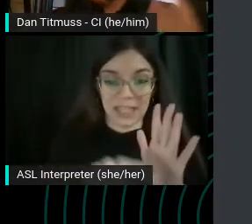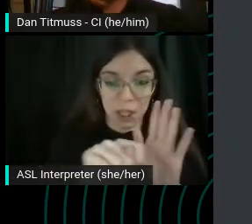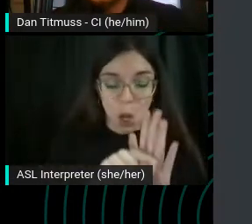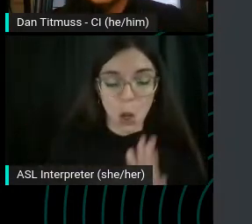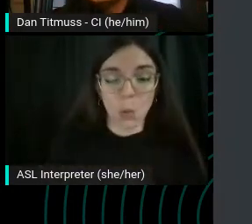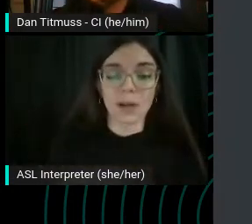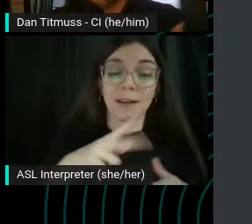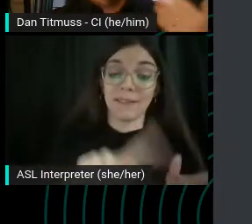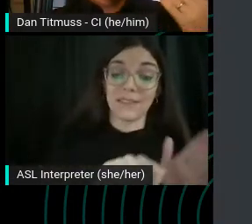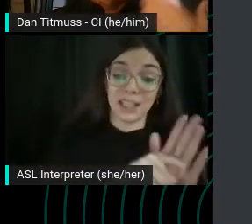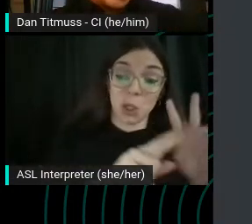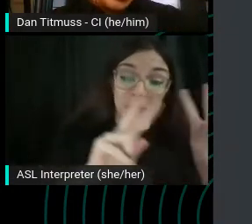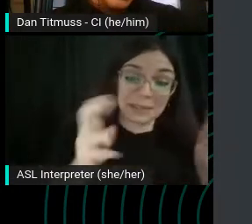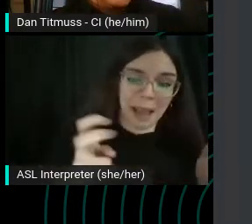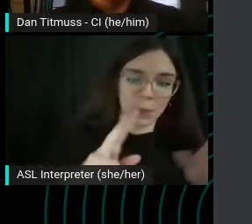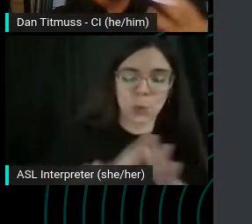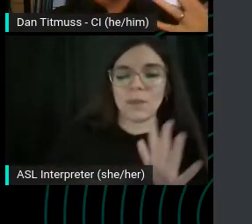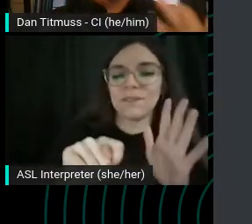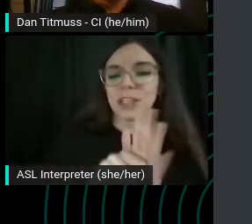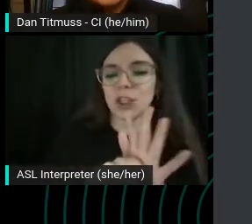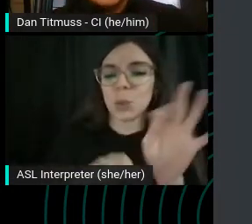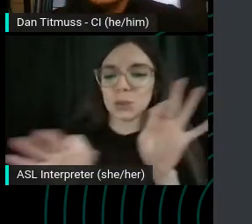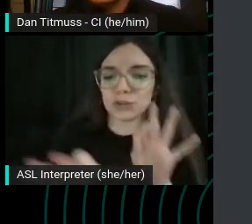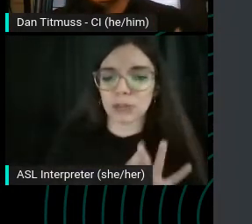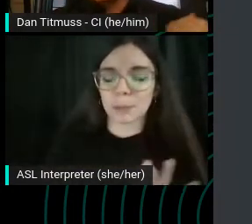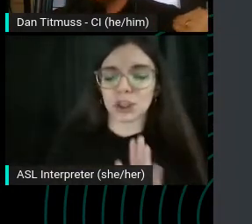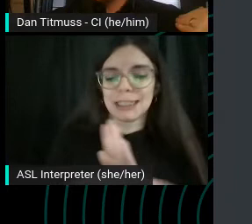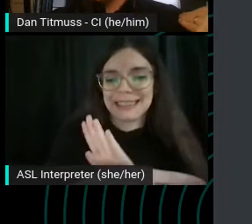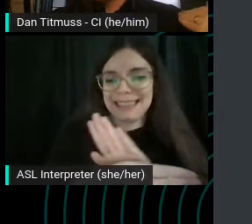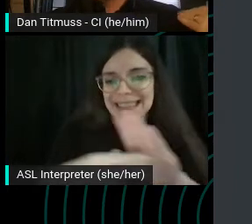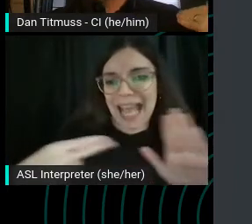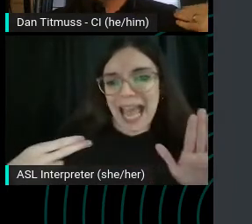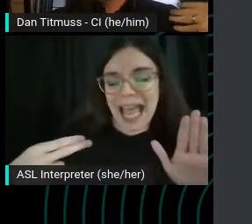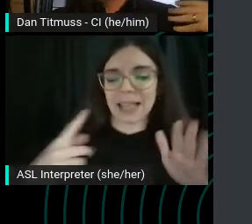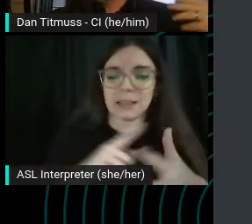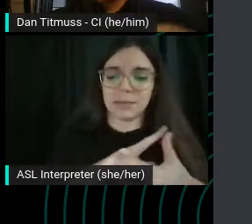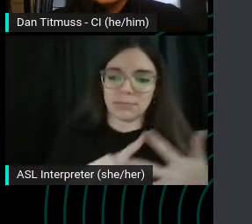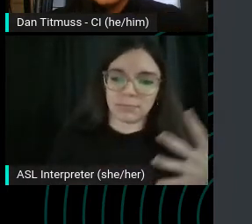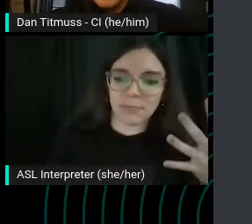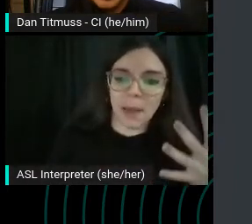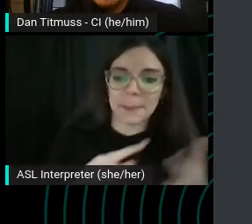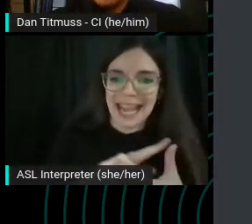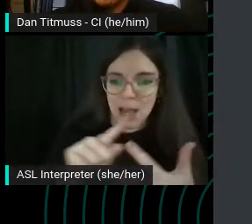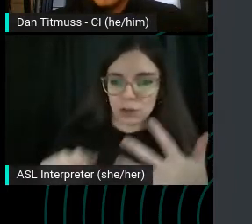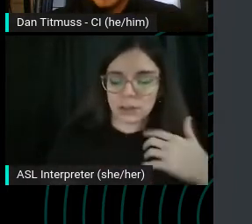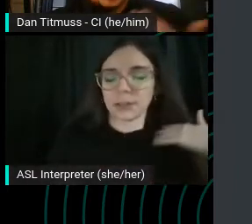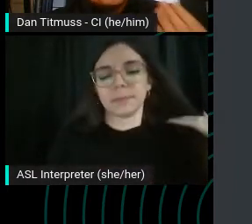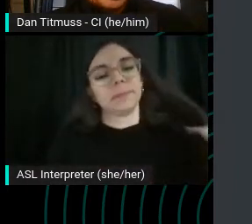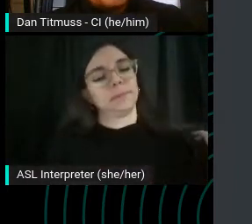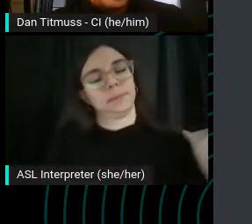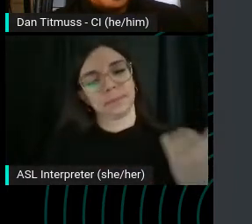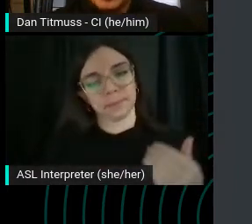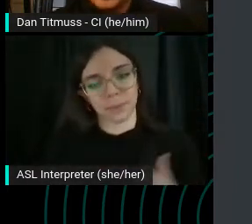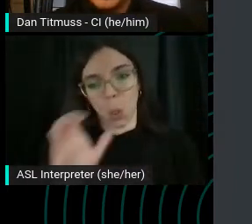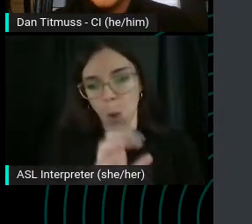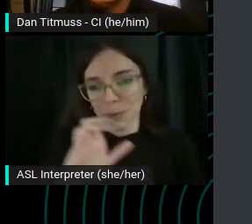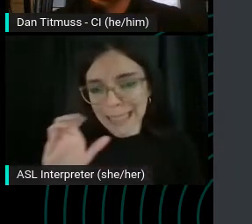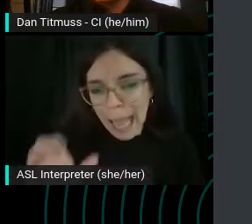description tags thumbnails, the the closed captions that you can add